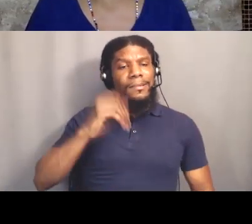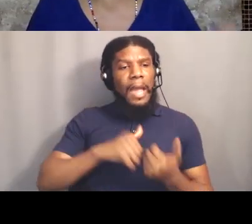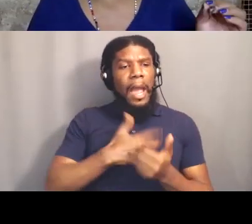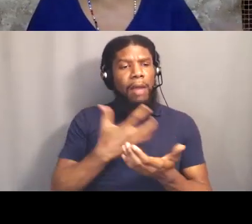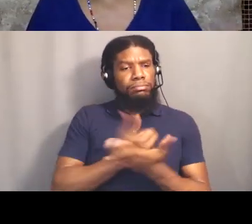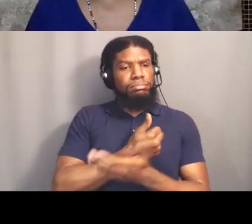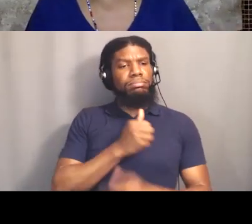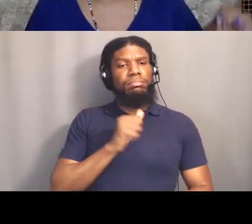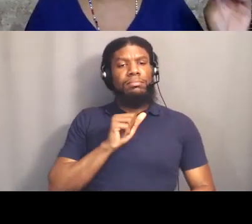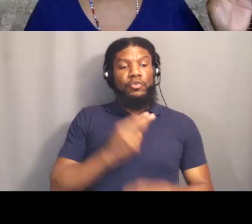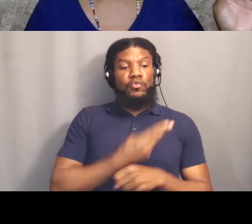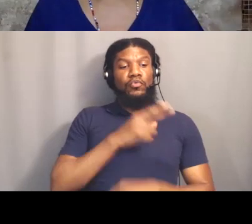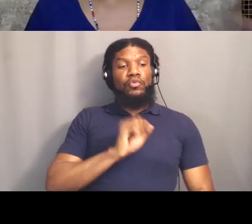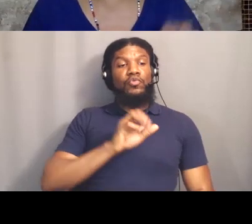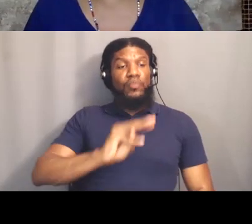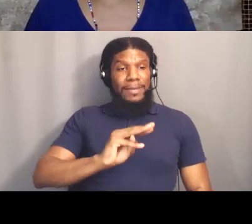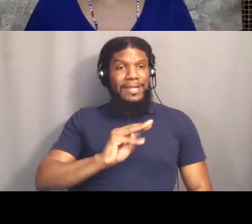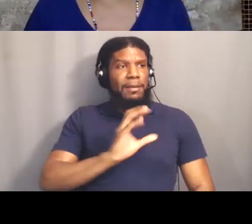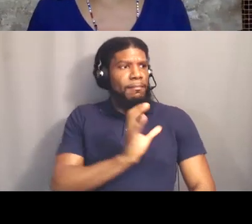but it was never only a hashtag,